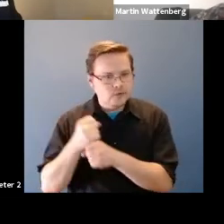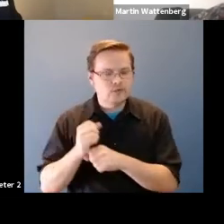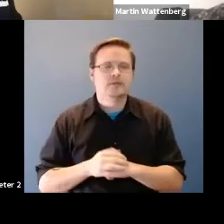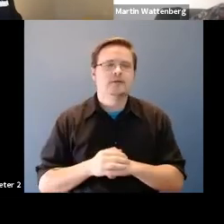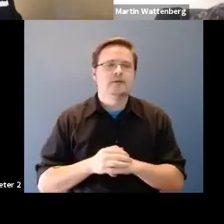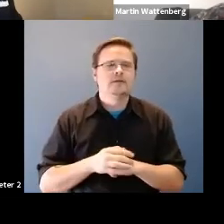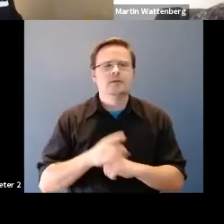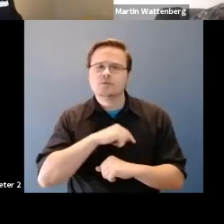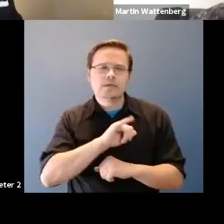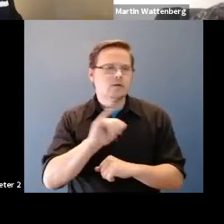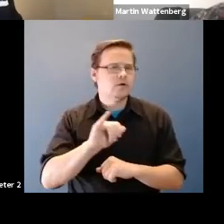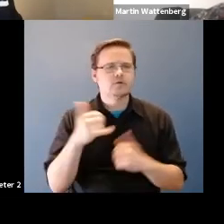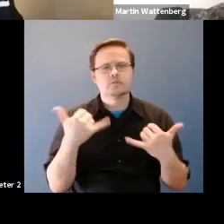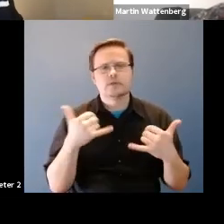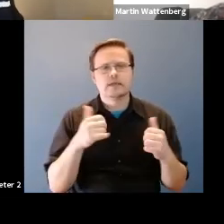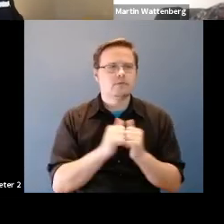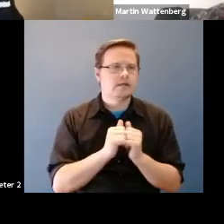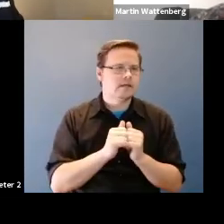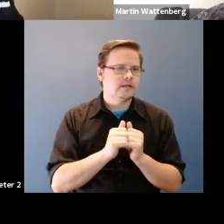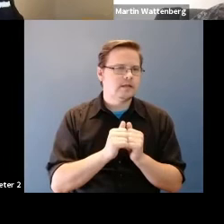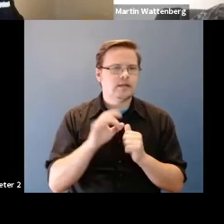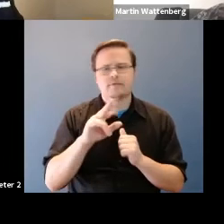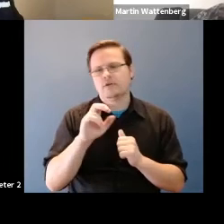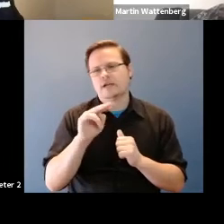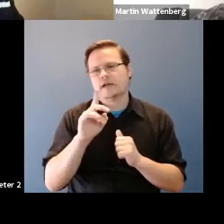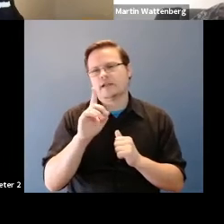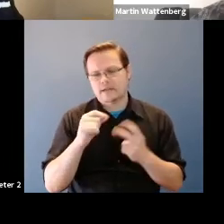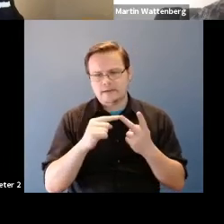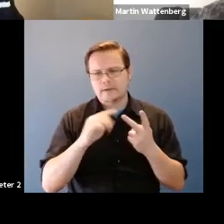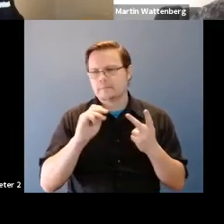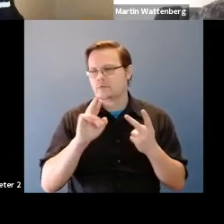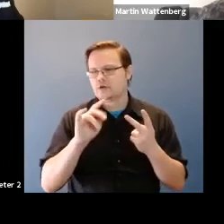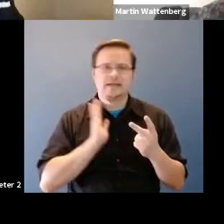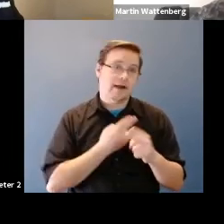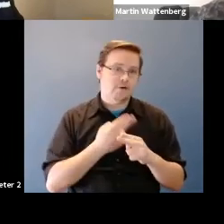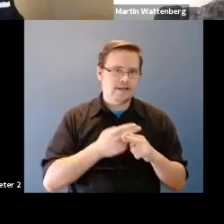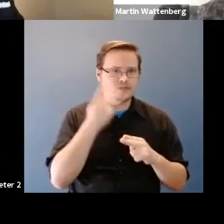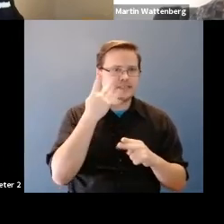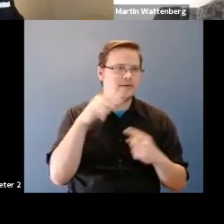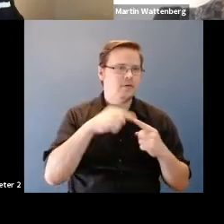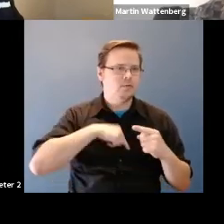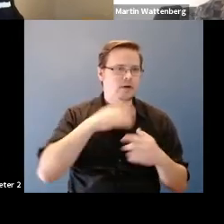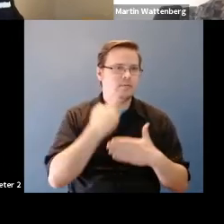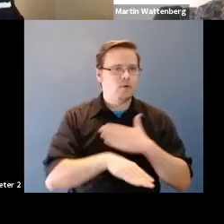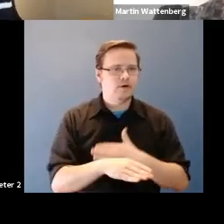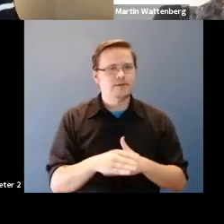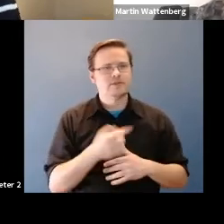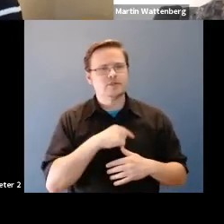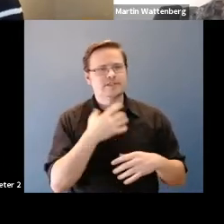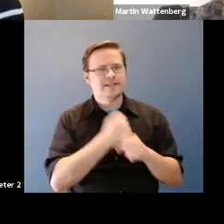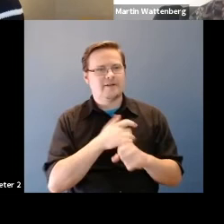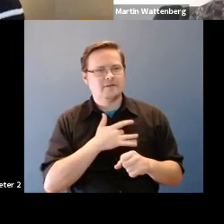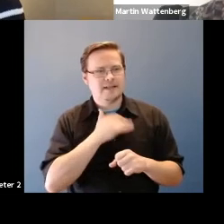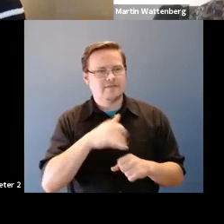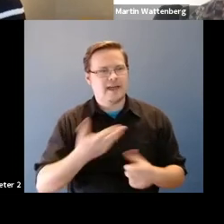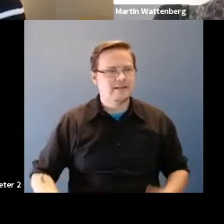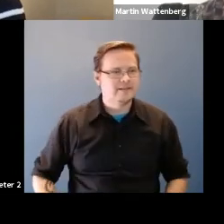Martin Wattenberg: We put in for Nada and Martin to see when we would be born and I think let's let's let's just get a sense of how that is because we can actually change this here.